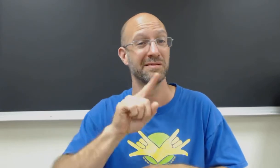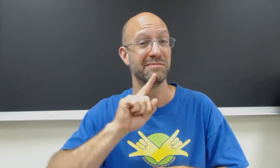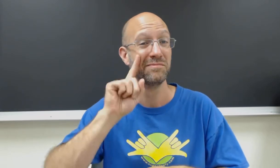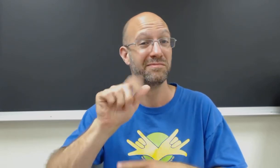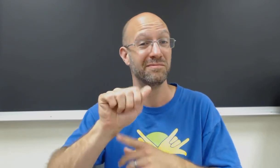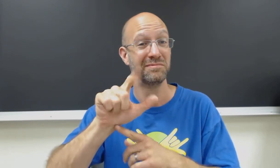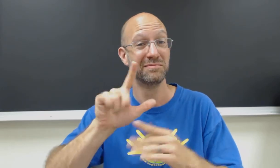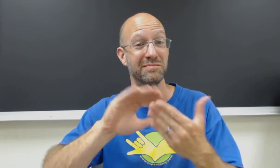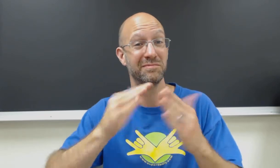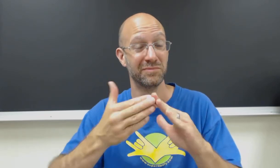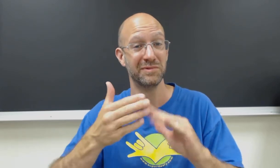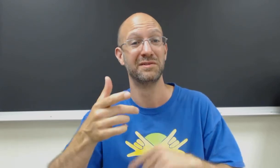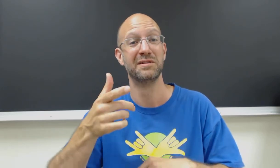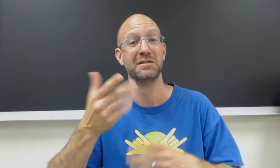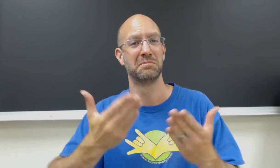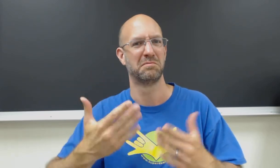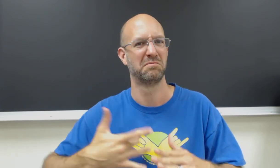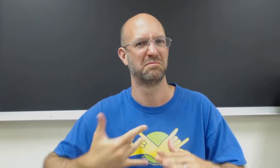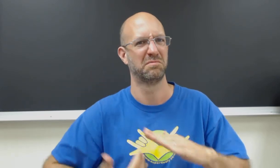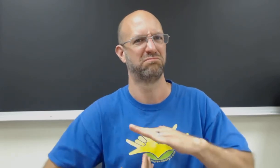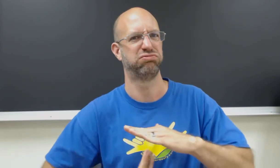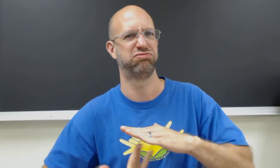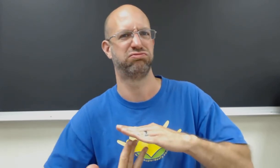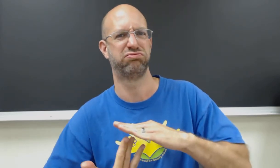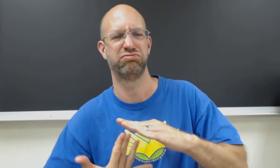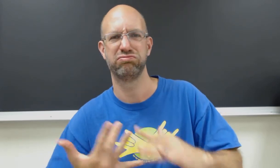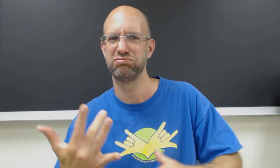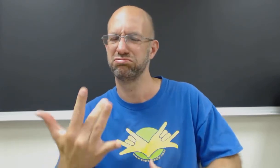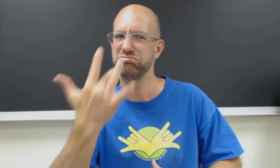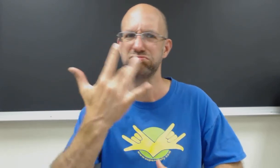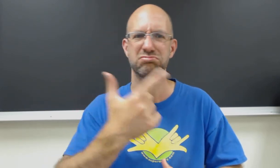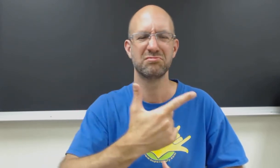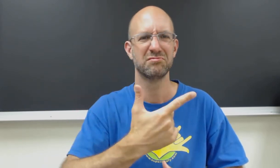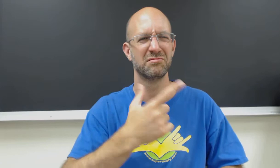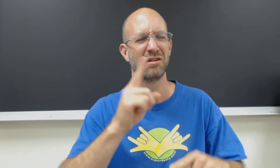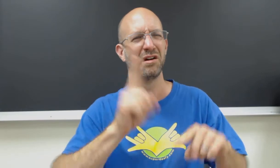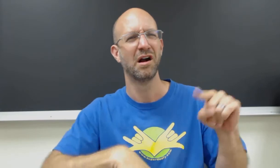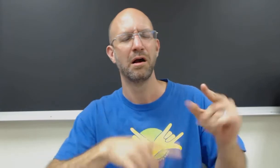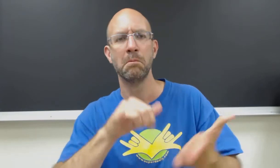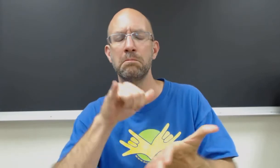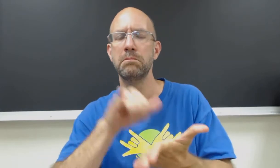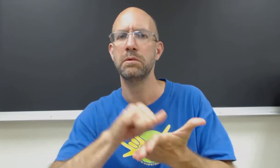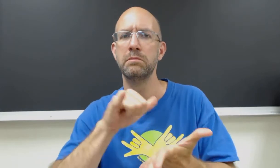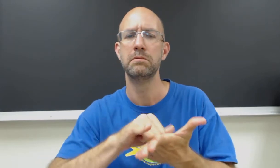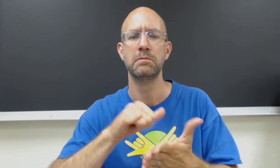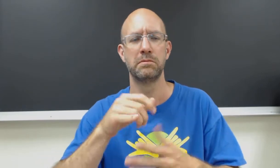The Deaf and ASL community might feel infuriated and get annoyed with him. And say that he can't do it, that it is impossible.